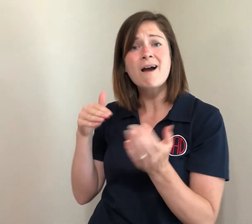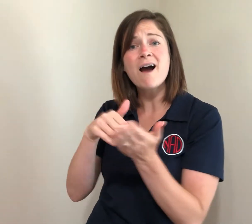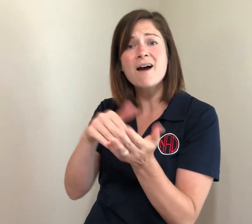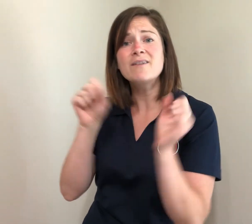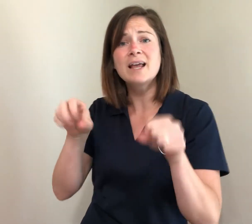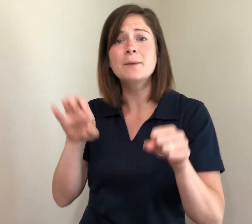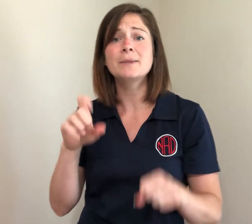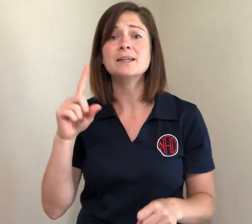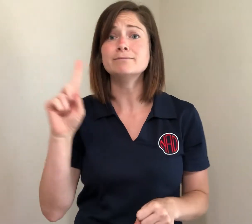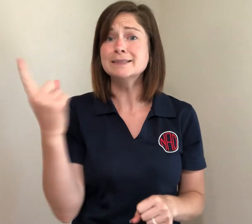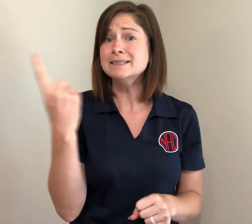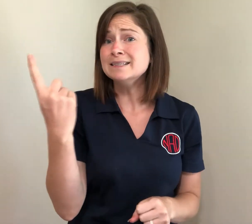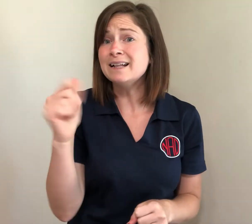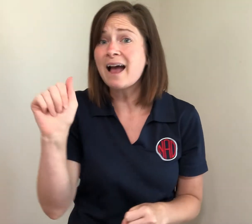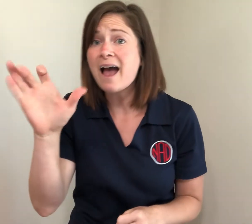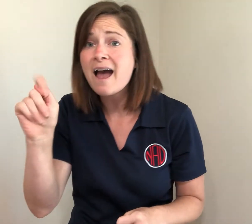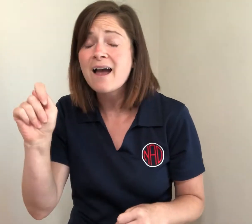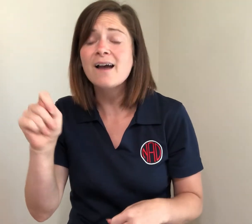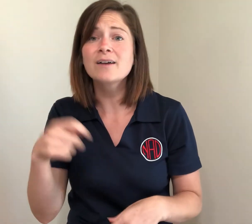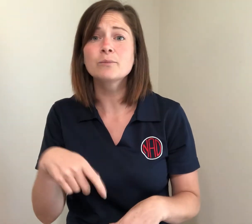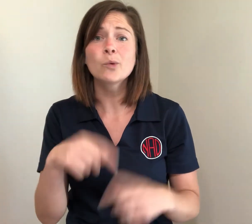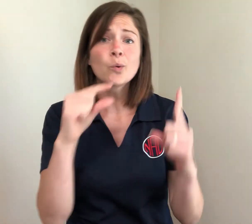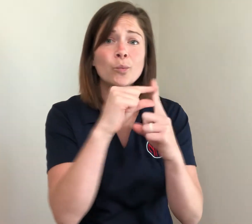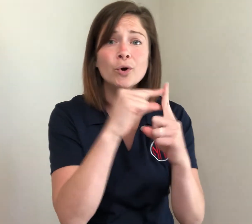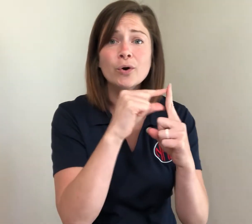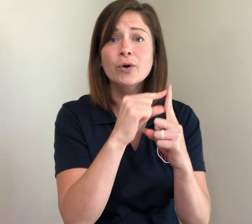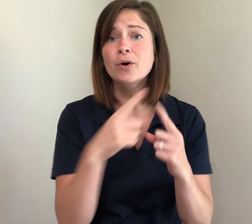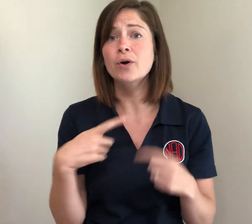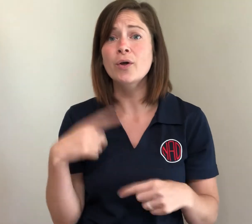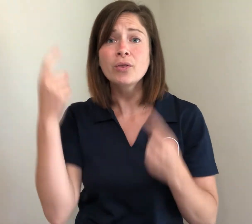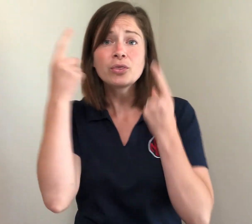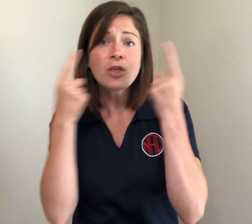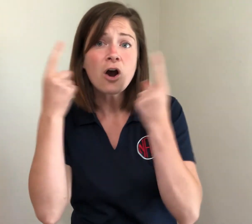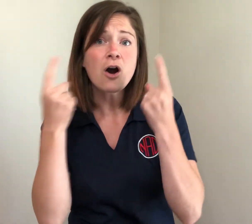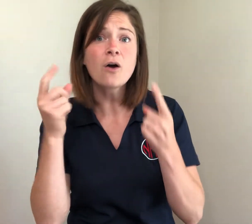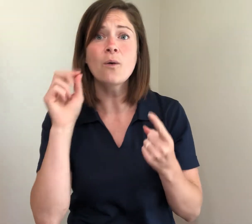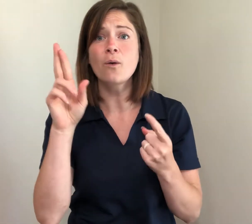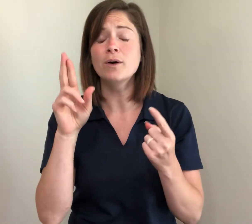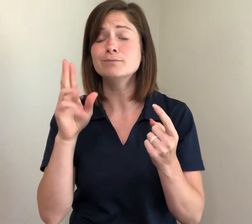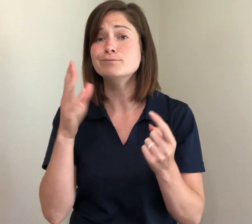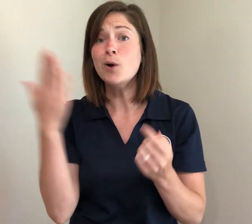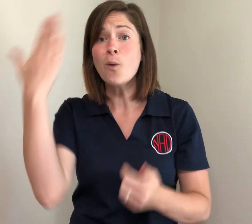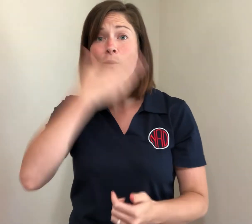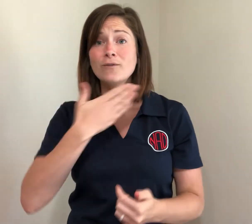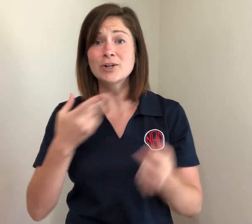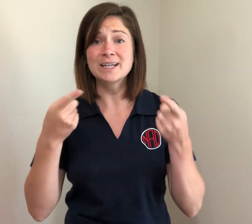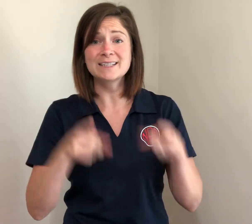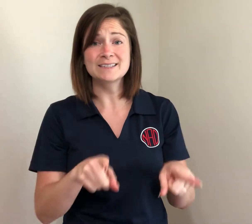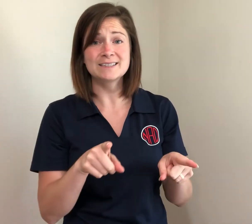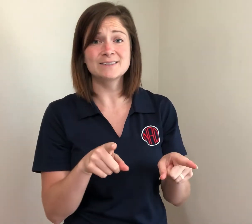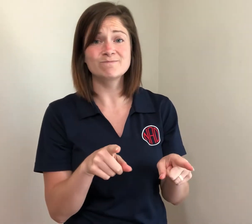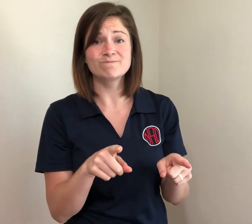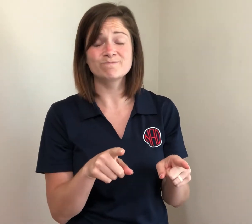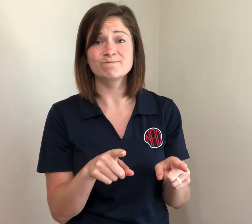and can be a single act, a word, a thought, an overlooked incident.